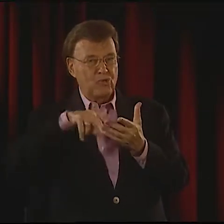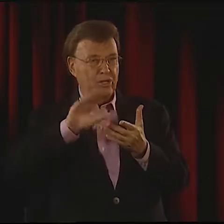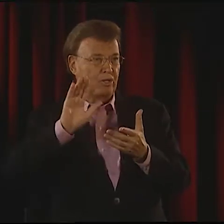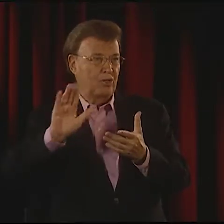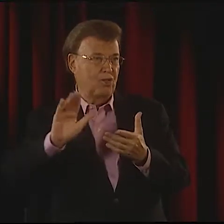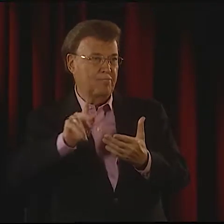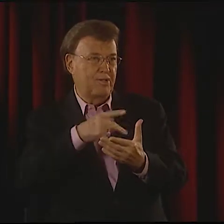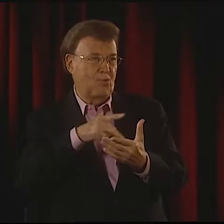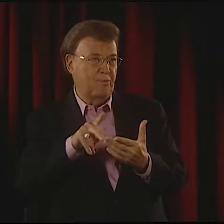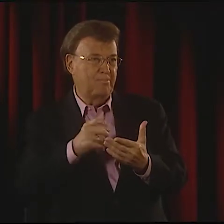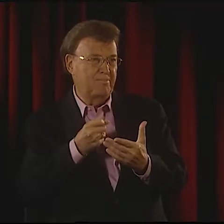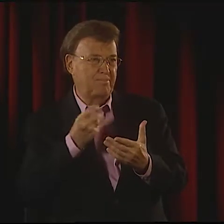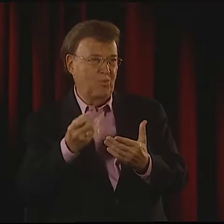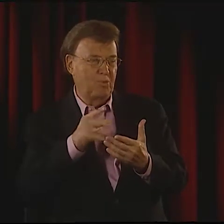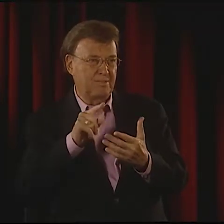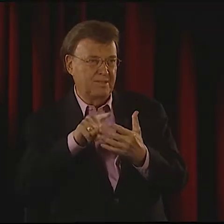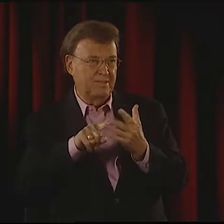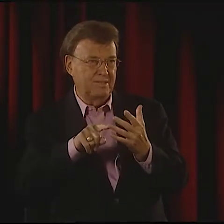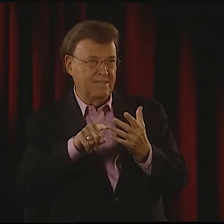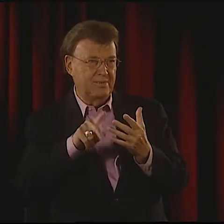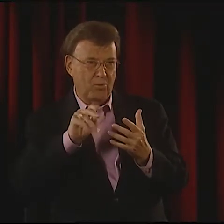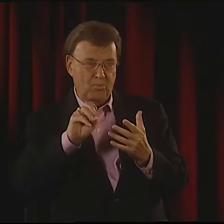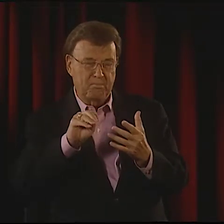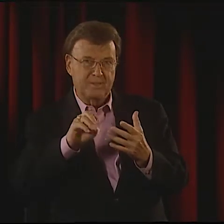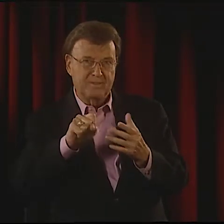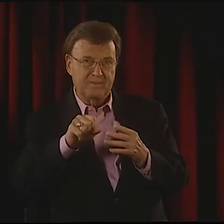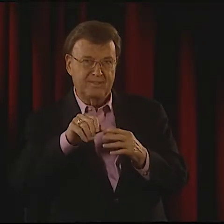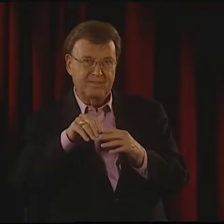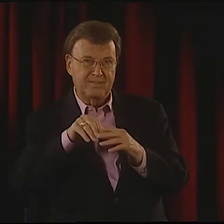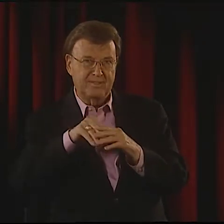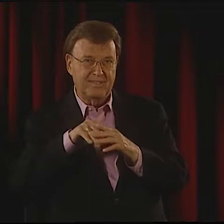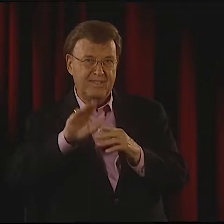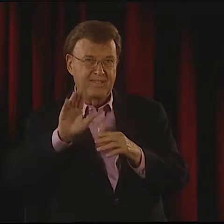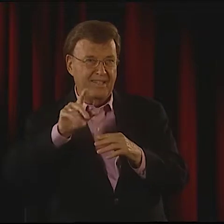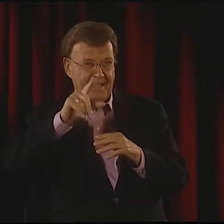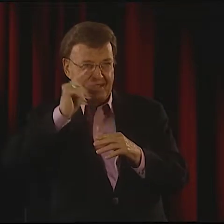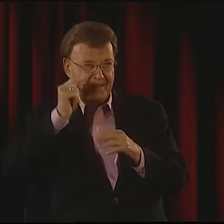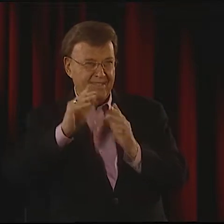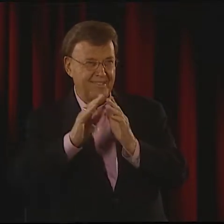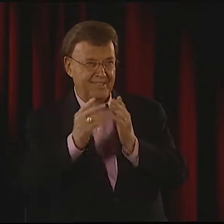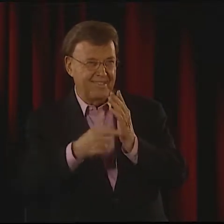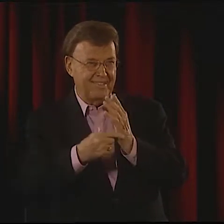BECAUSE I'D BEEN READING HER POETRY FOR A WHILE BEFORE I MET HER IN PERSON.